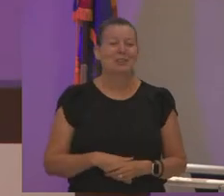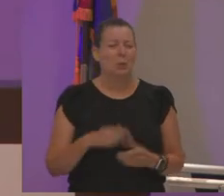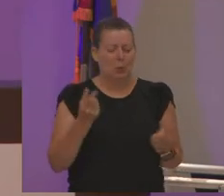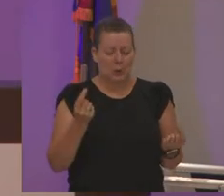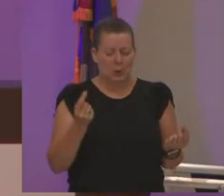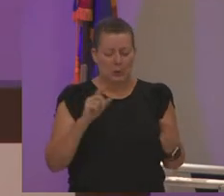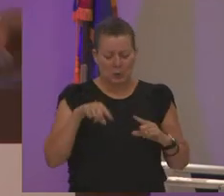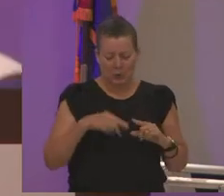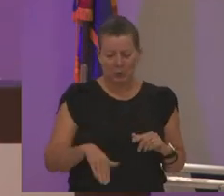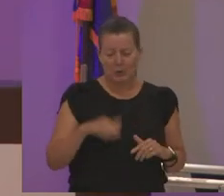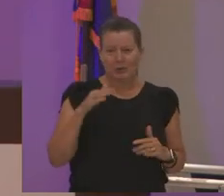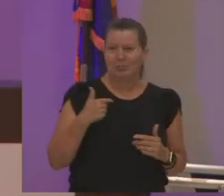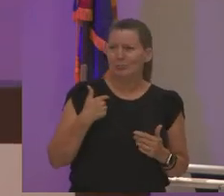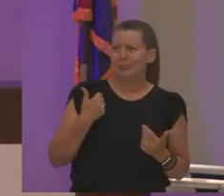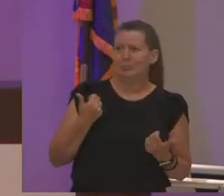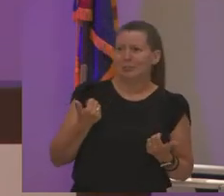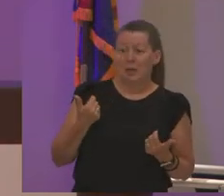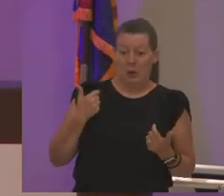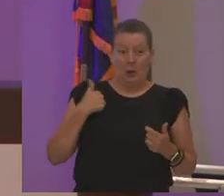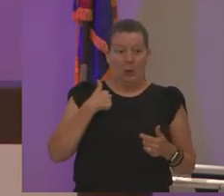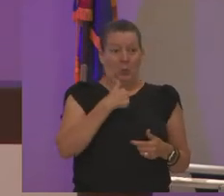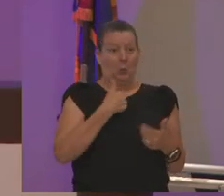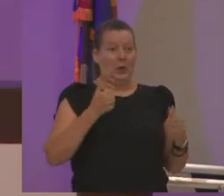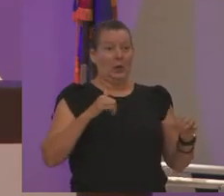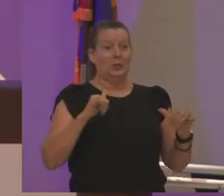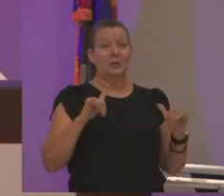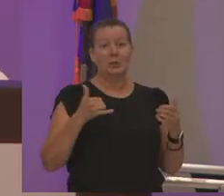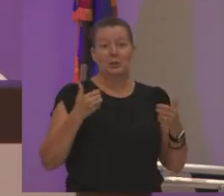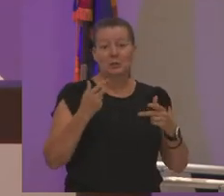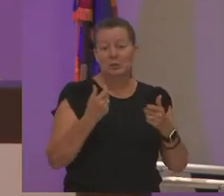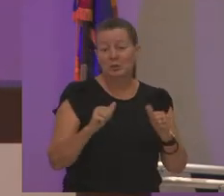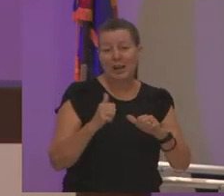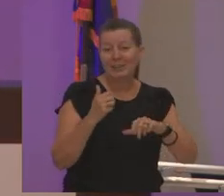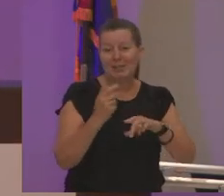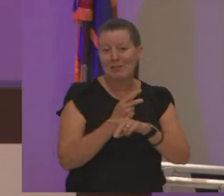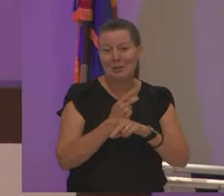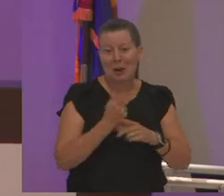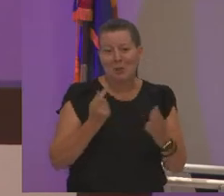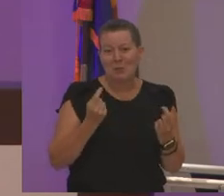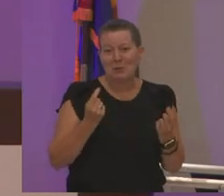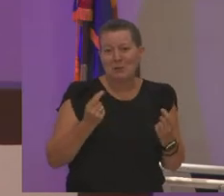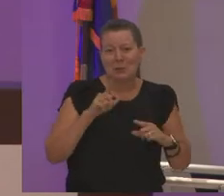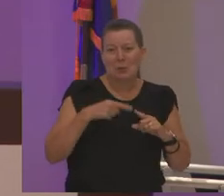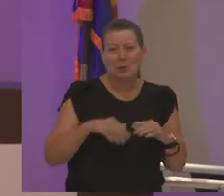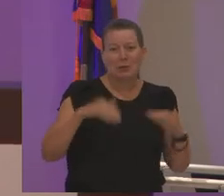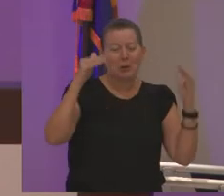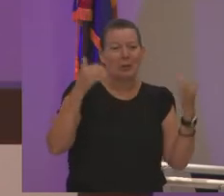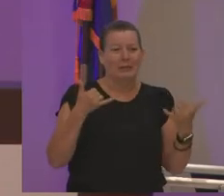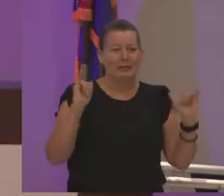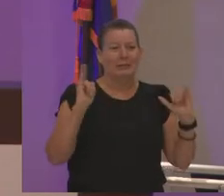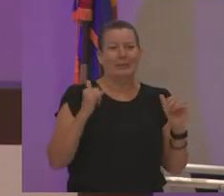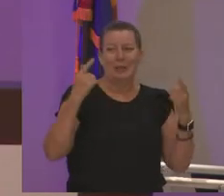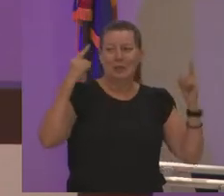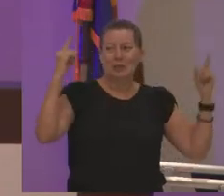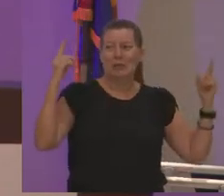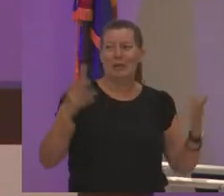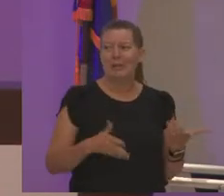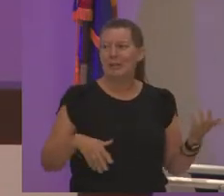still trying to figure out where we're gonna be we grow up i mean you know what i mean we're still we're still achieving you see we got 123 people on the move they still figure out what they're